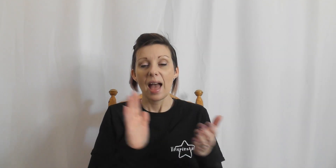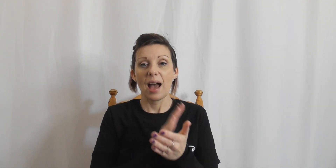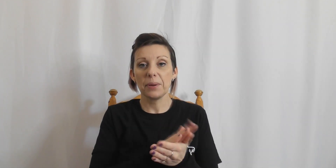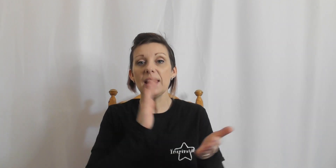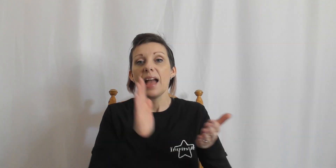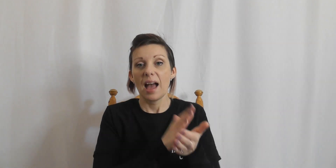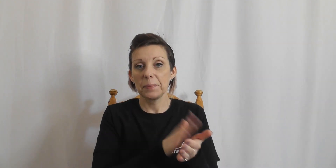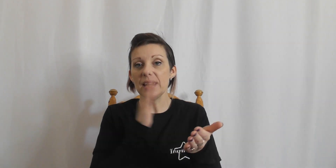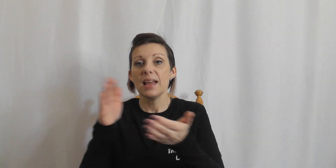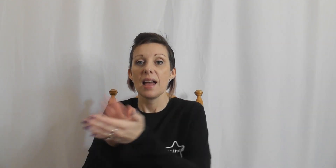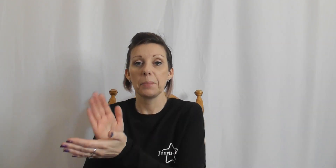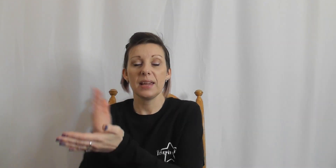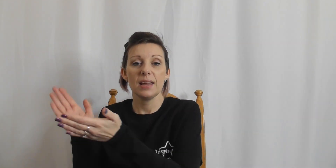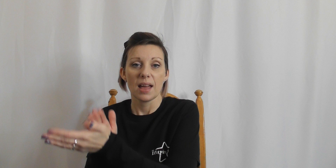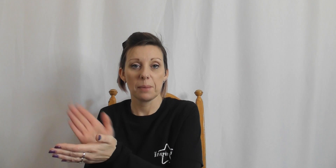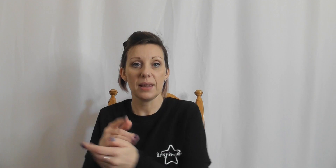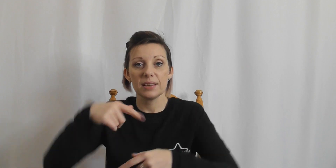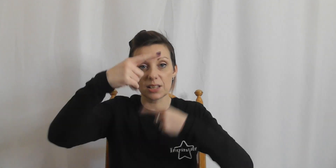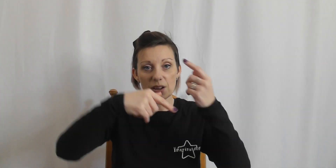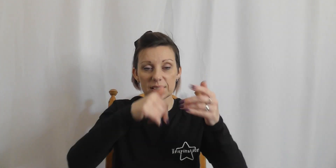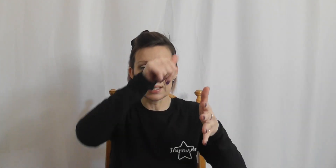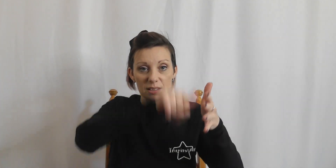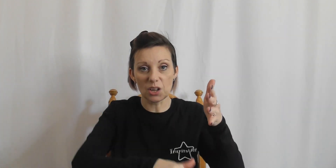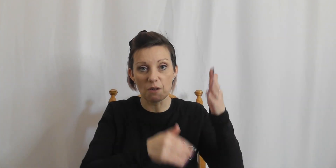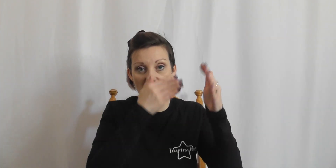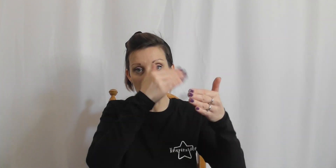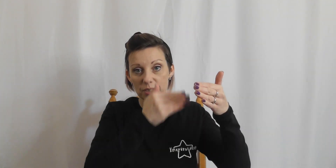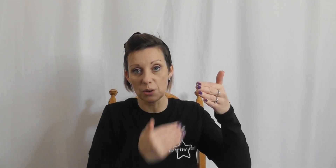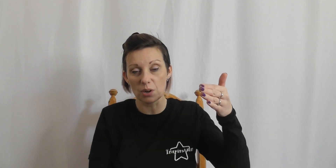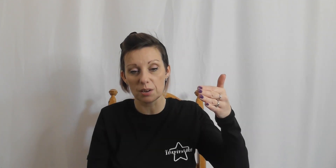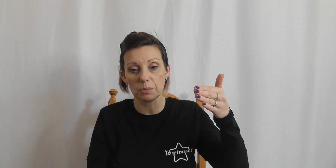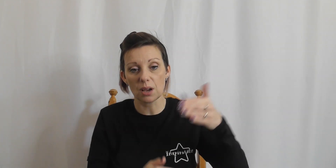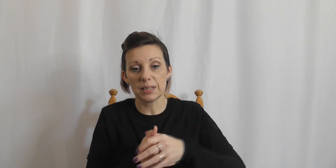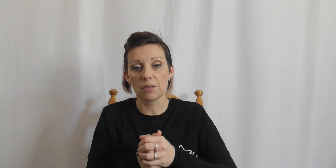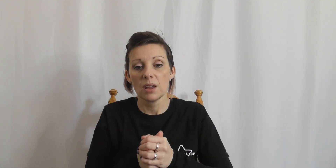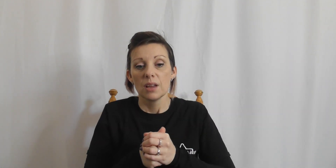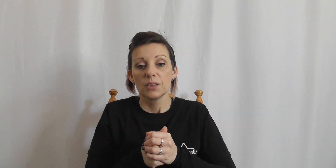so we've got happy happy happy happy it starts it's at the start of every single line as we go down.